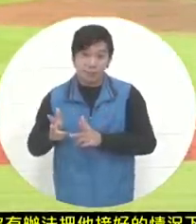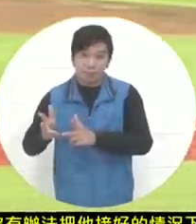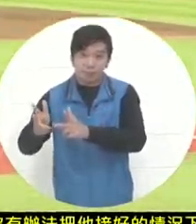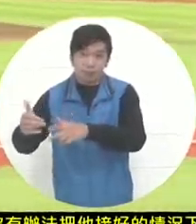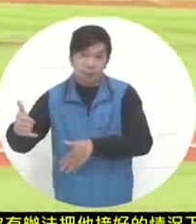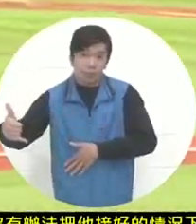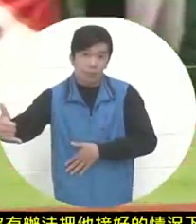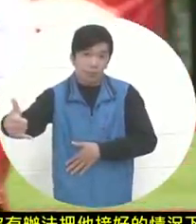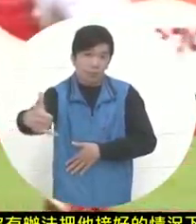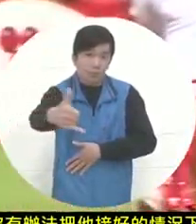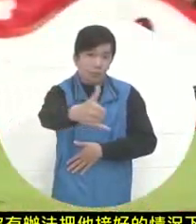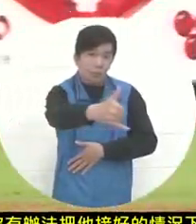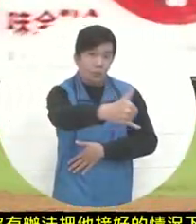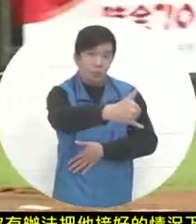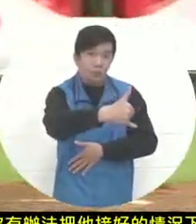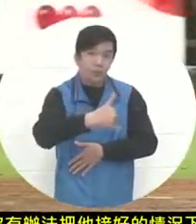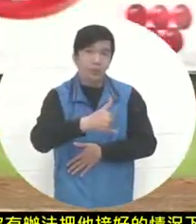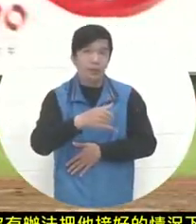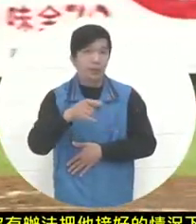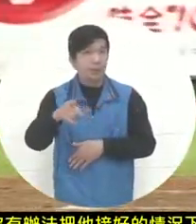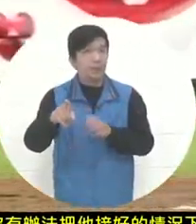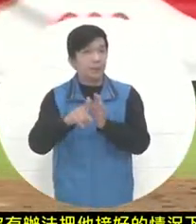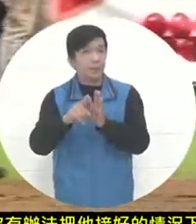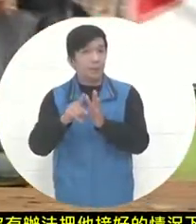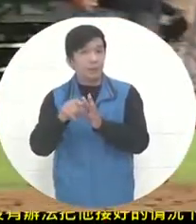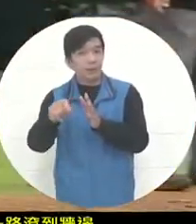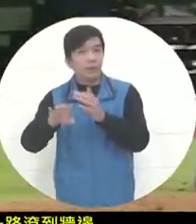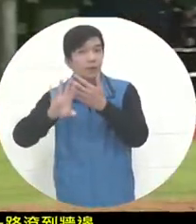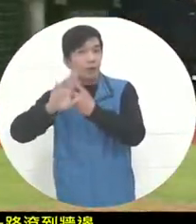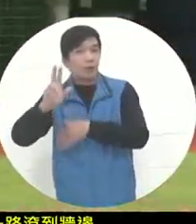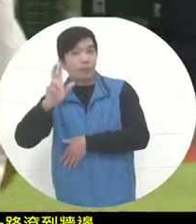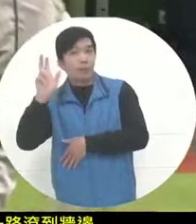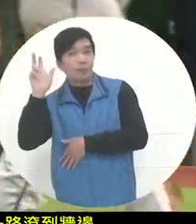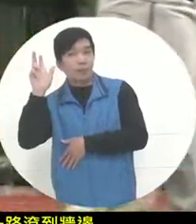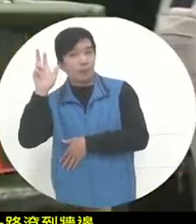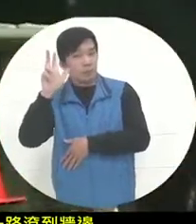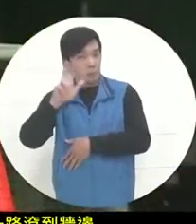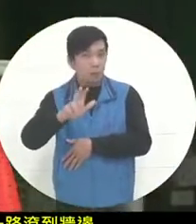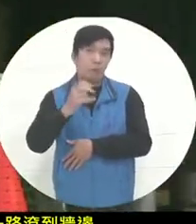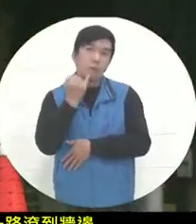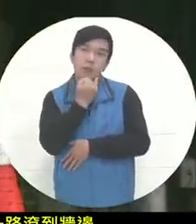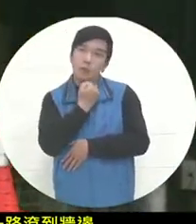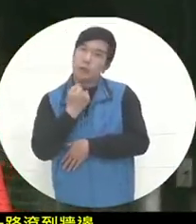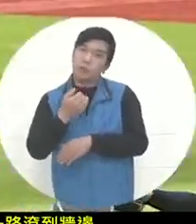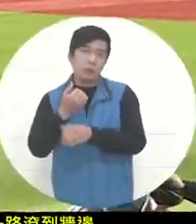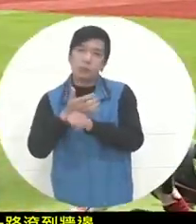he Regarding the choice of return pass at the first time, maybe I really lacked game experience. I